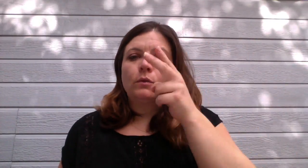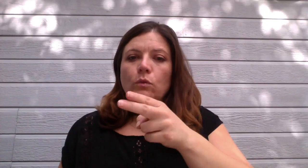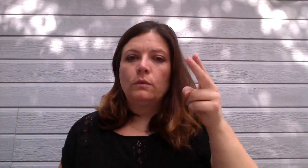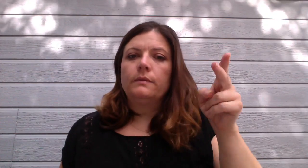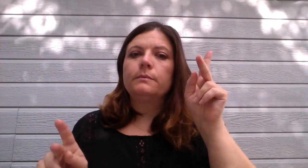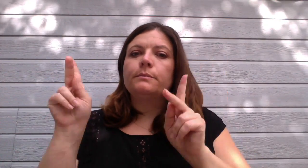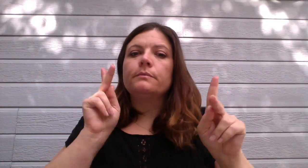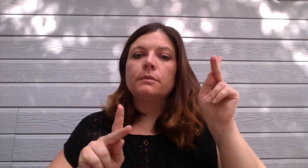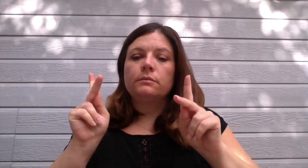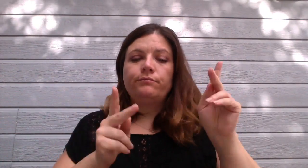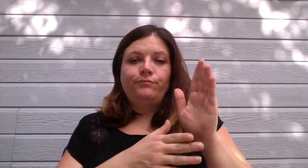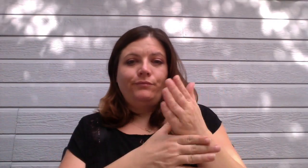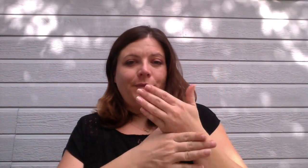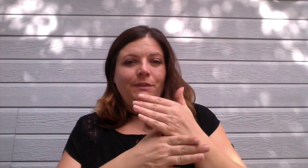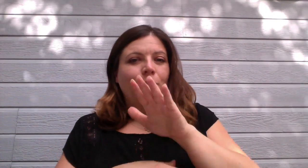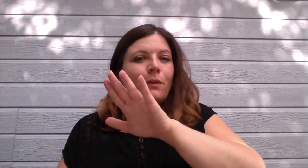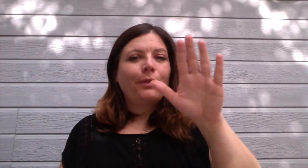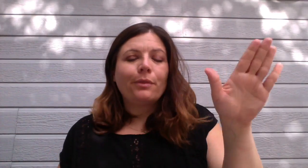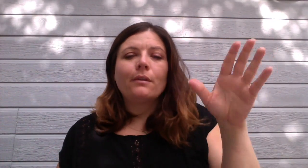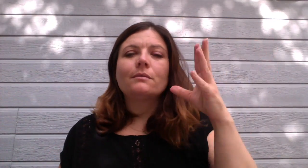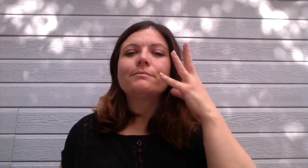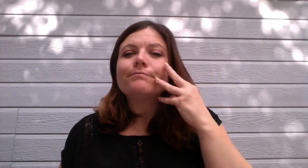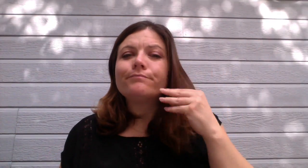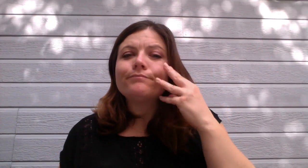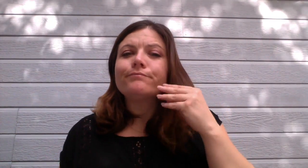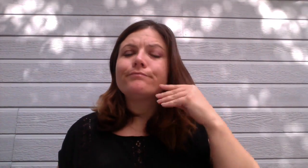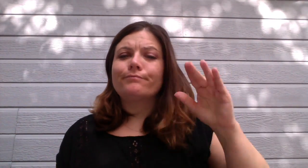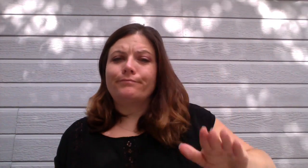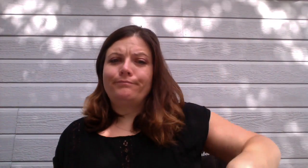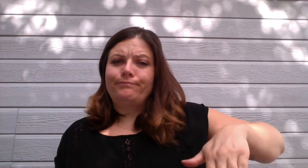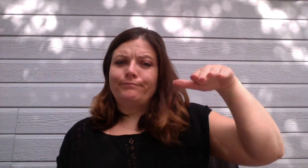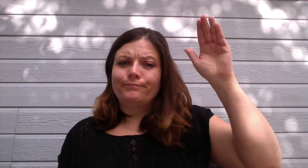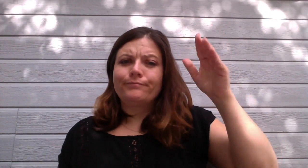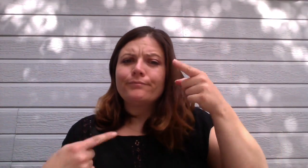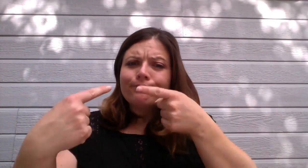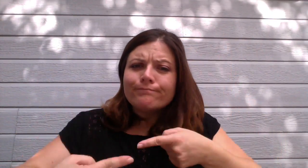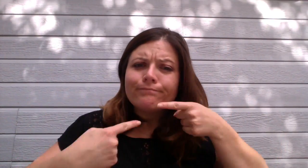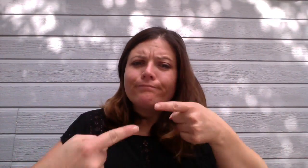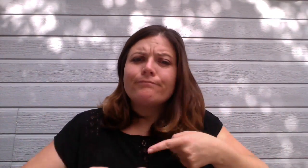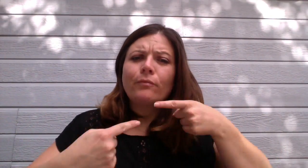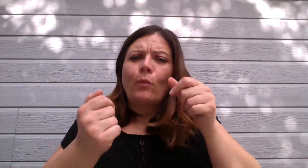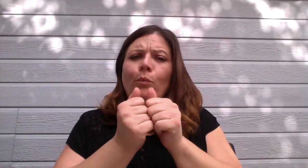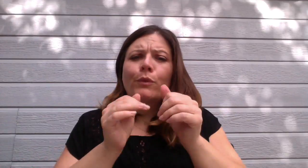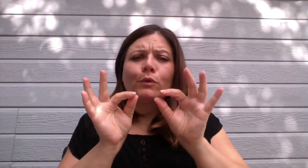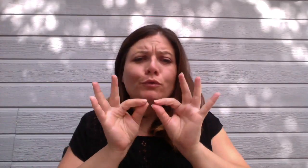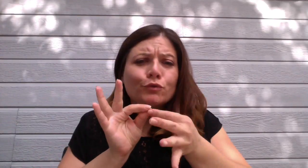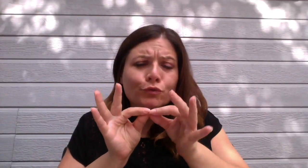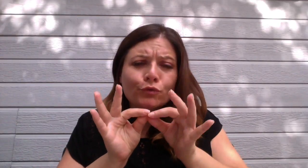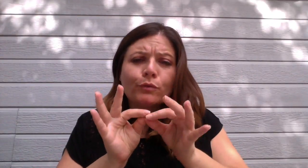hard of hearing people to share their experience growing up struggling with interpreters